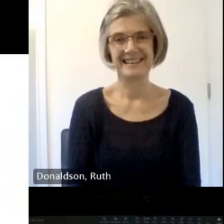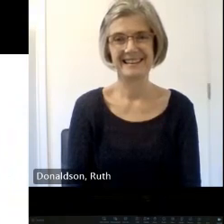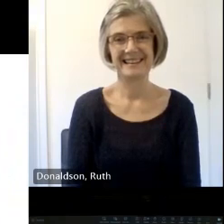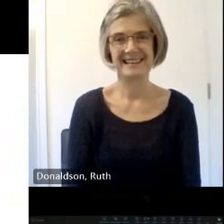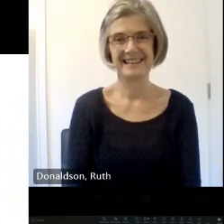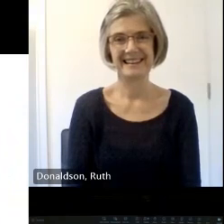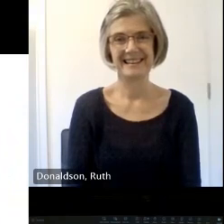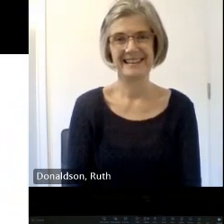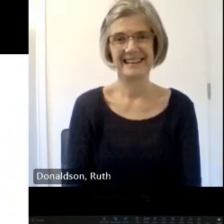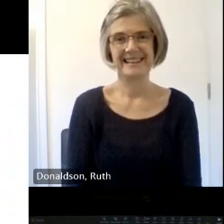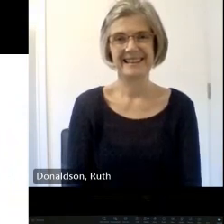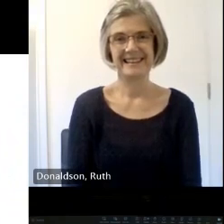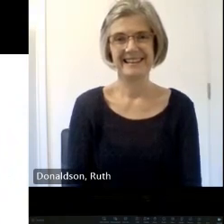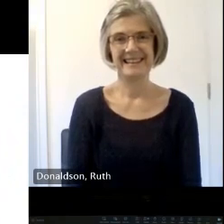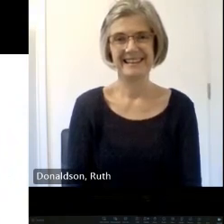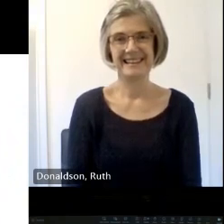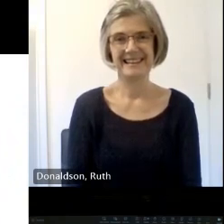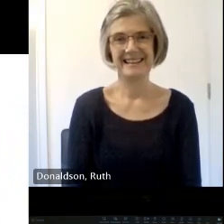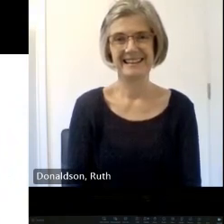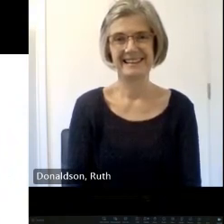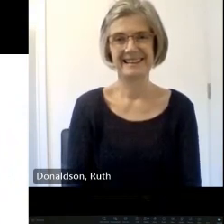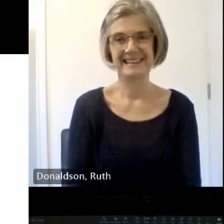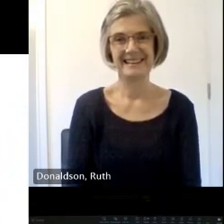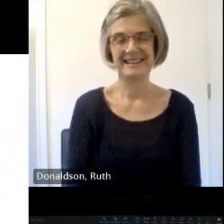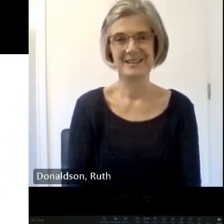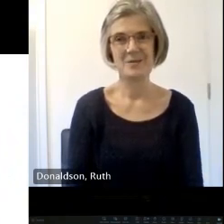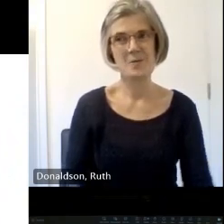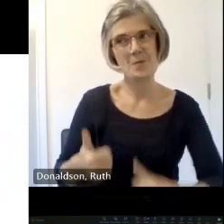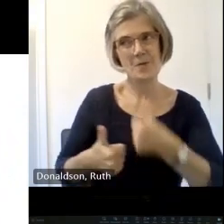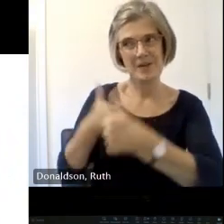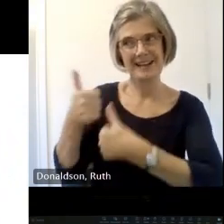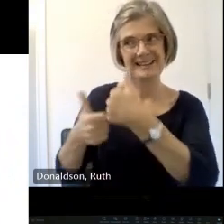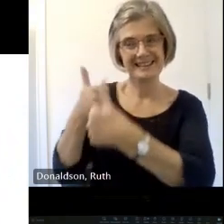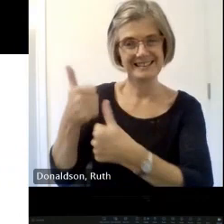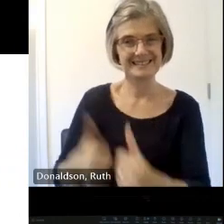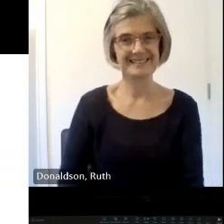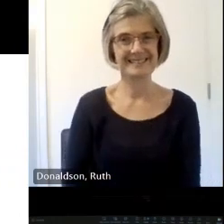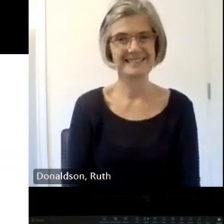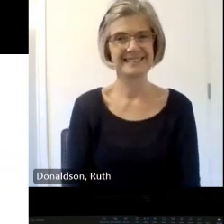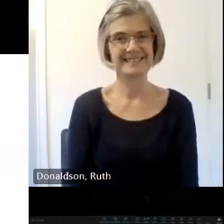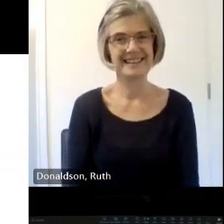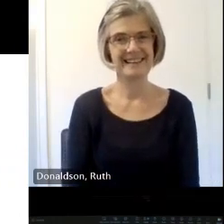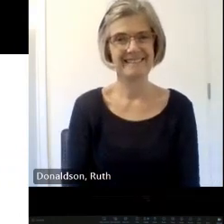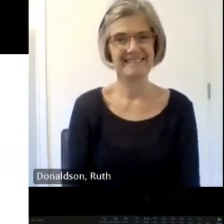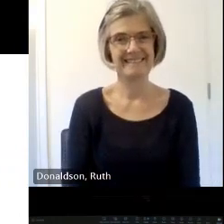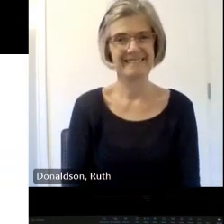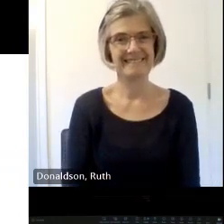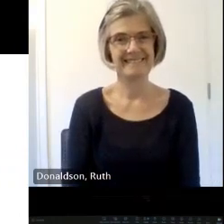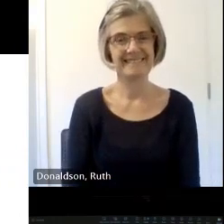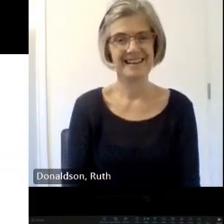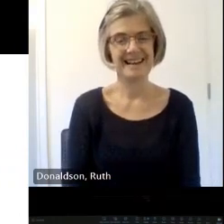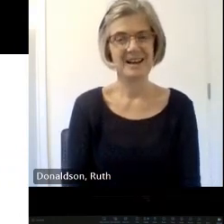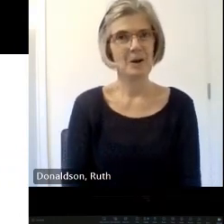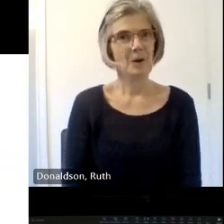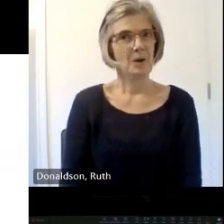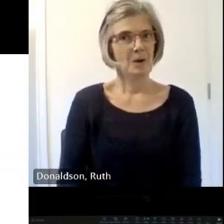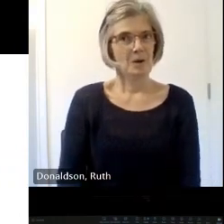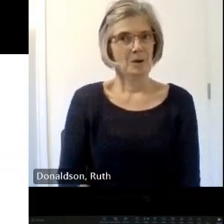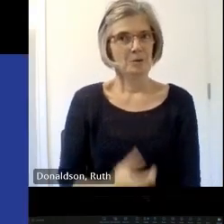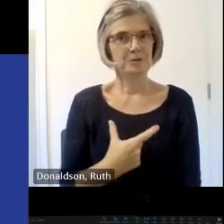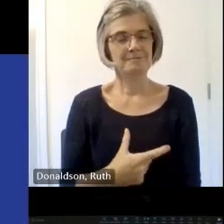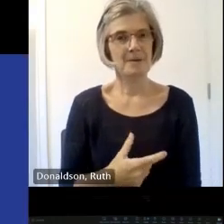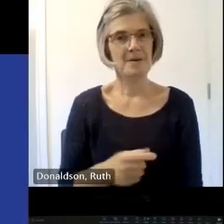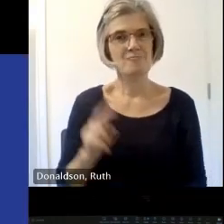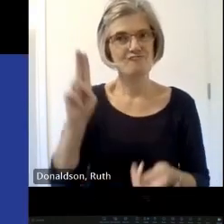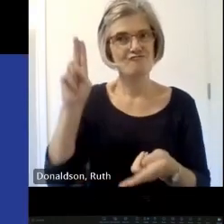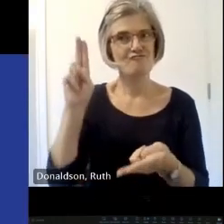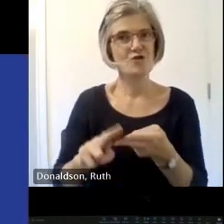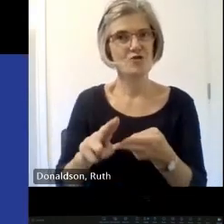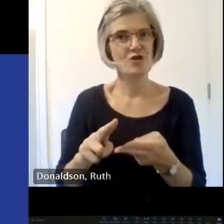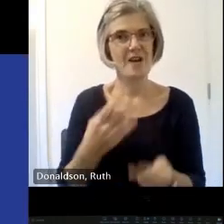yeah well done we're going to have to cut this down to you know 50 second may people keep do